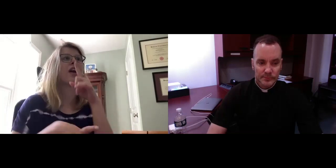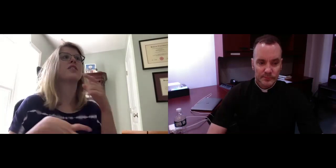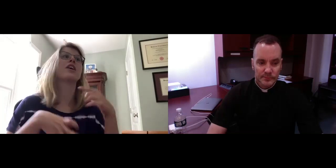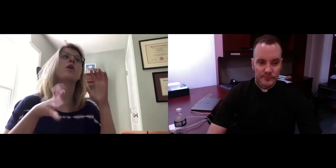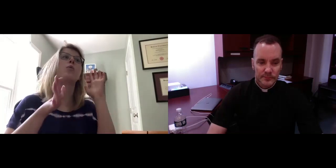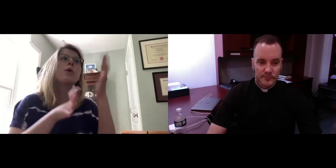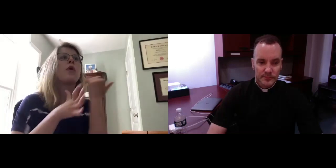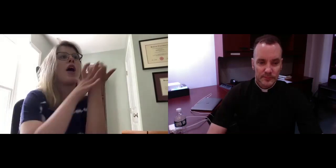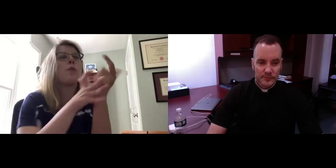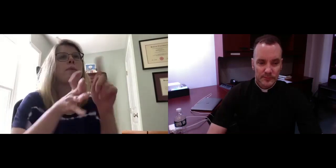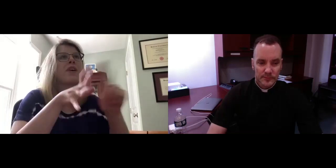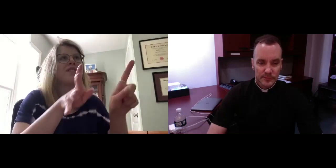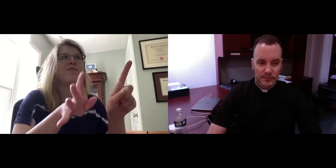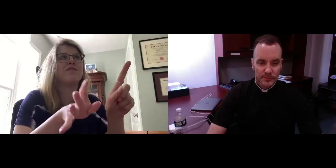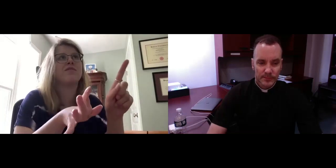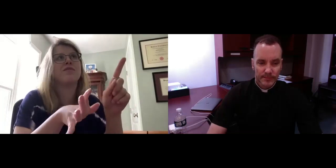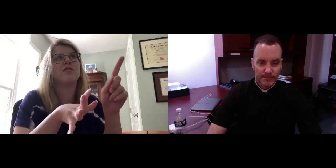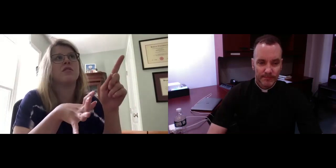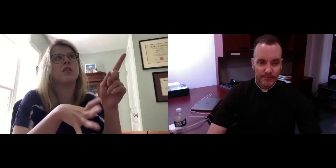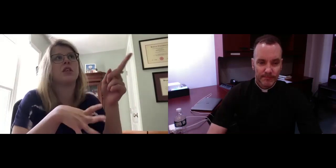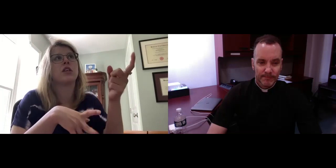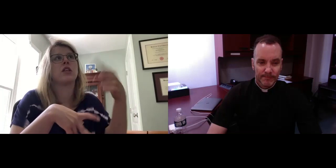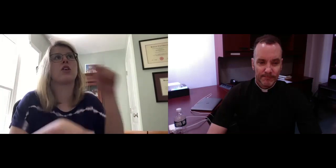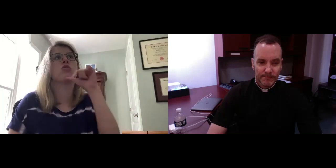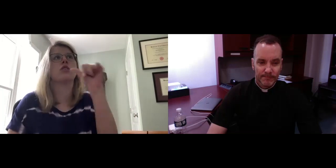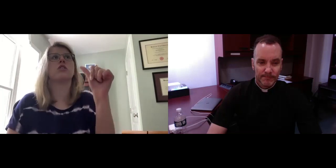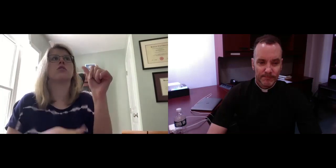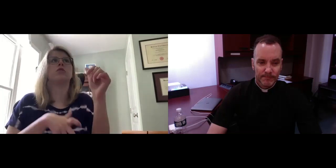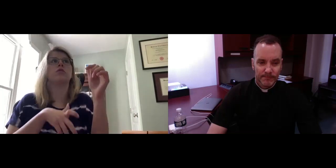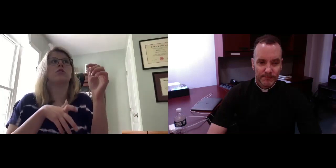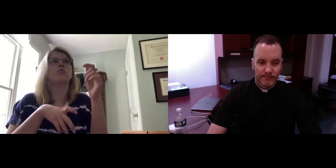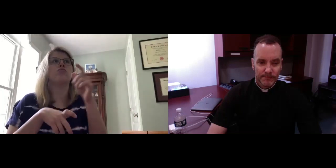Lives Matter movement. It's like they're trying to take advantage of the moment